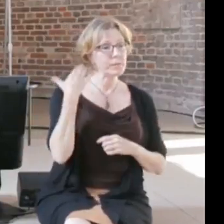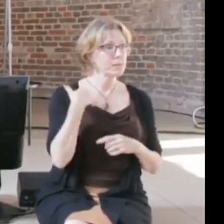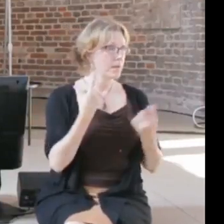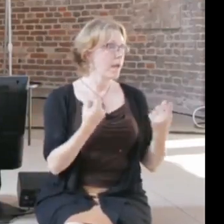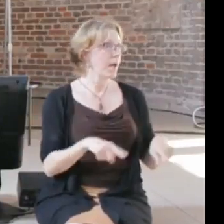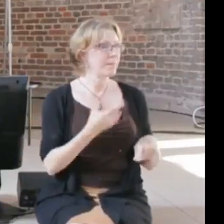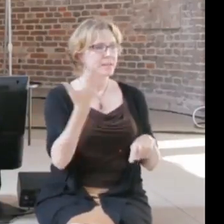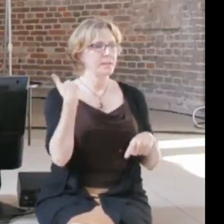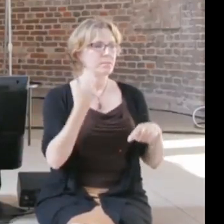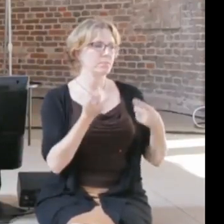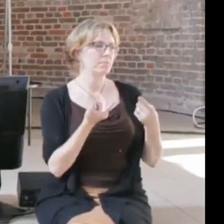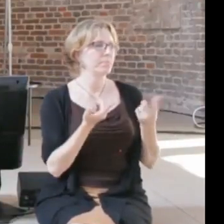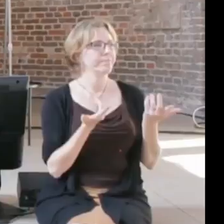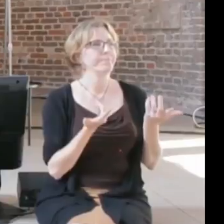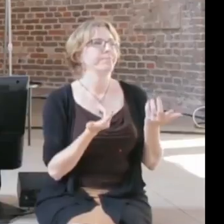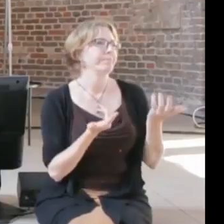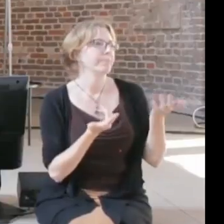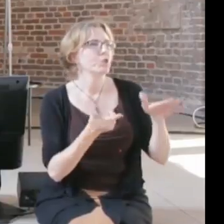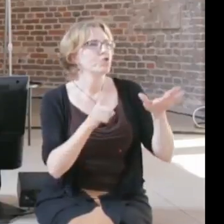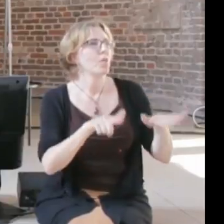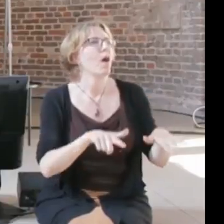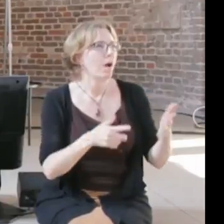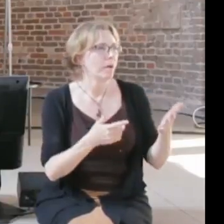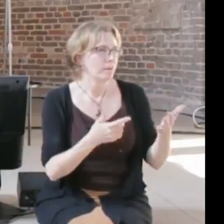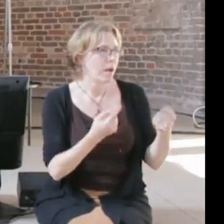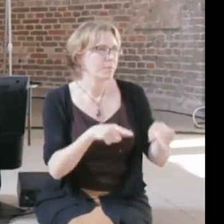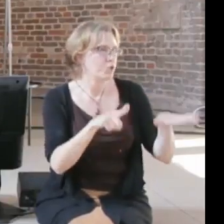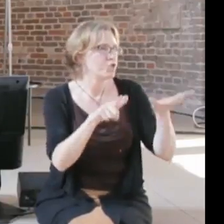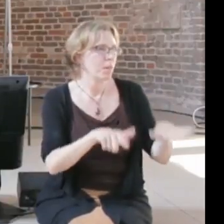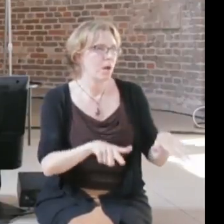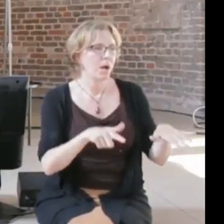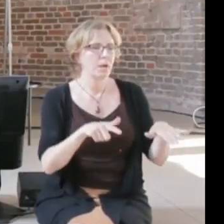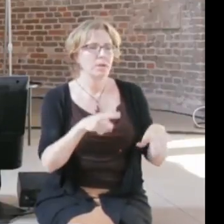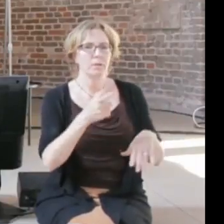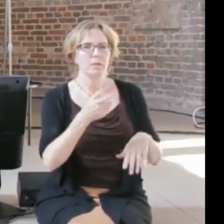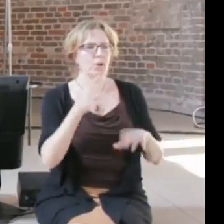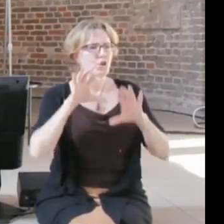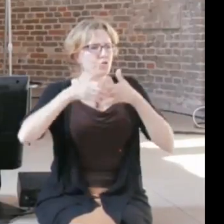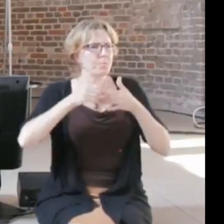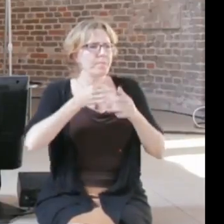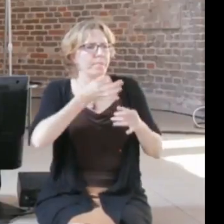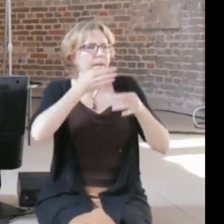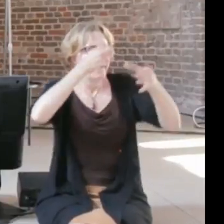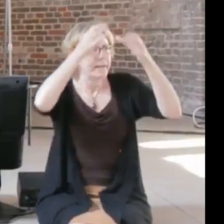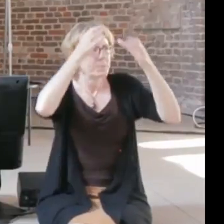a majority voted down with the supposed experts in the committee had decided, because suddenly